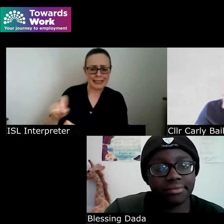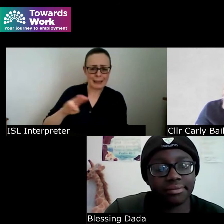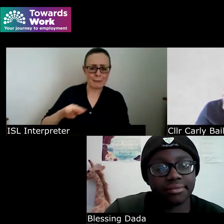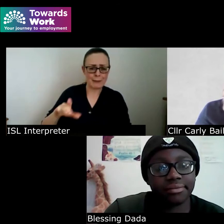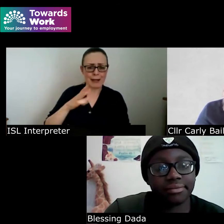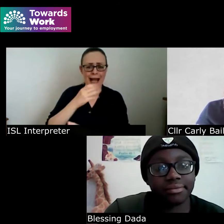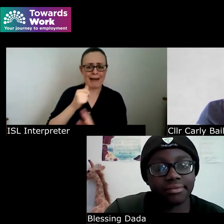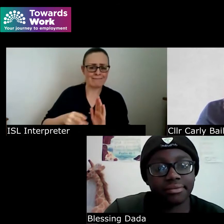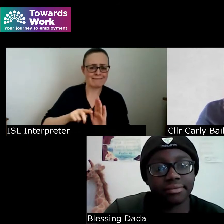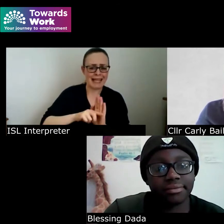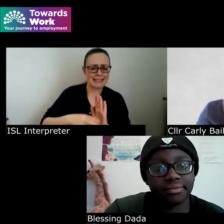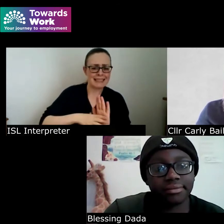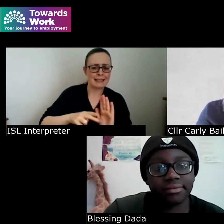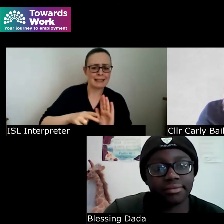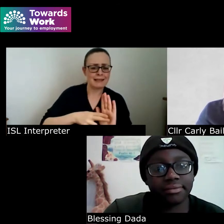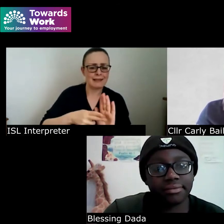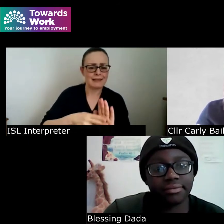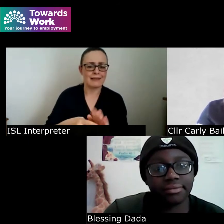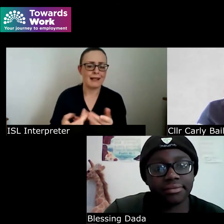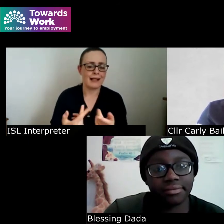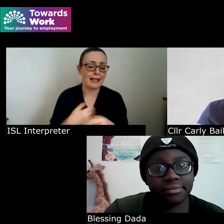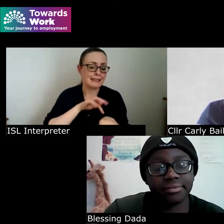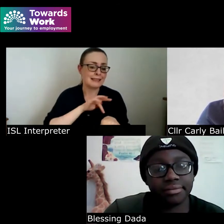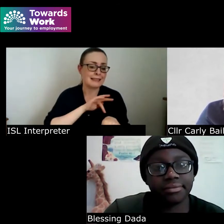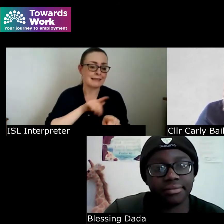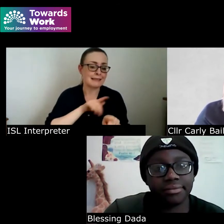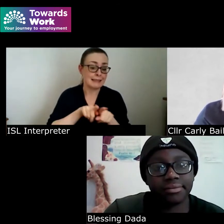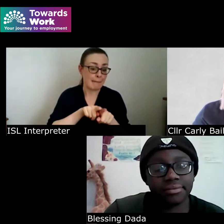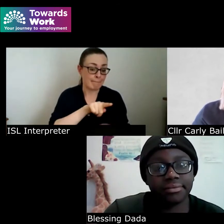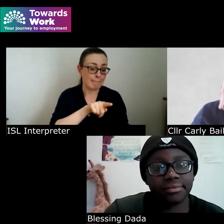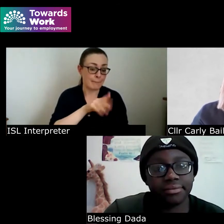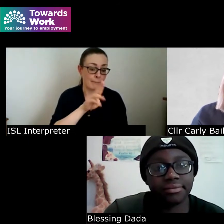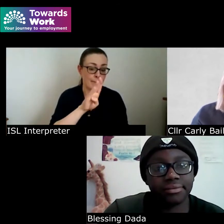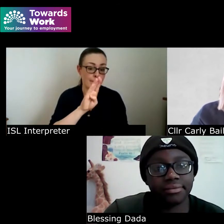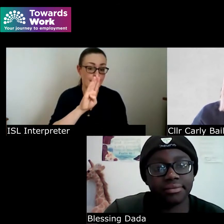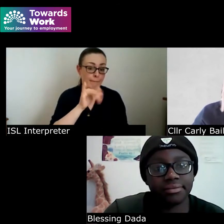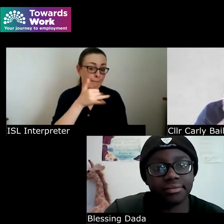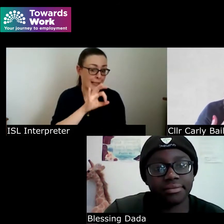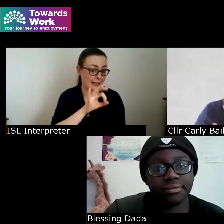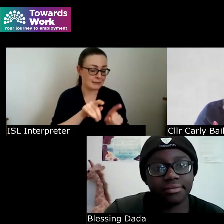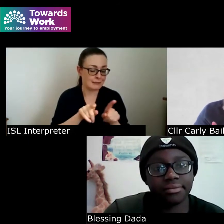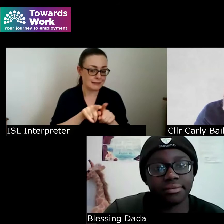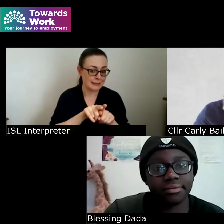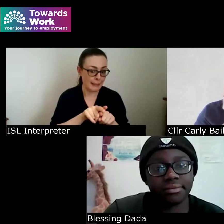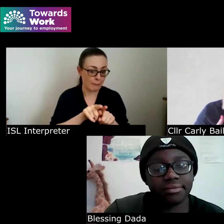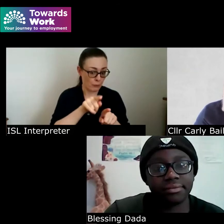it took me and like yourself blessing it took me a long time to be able to say out loud and without